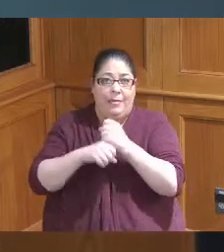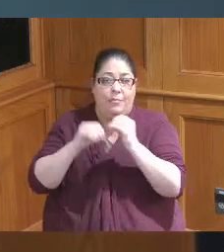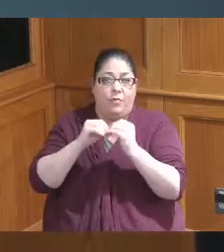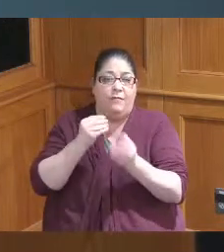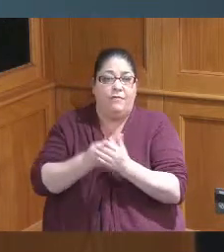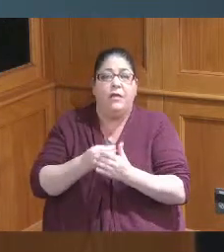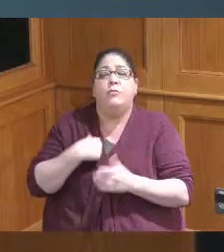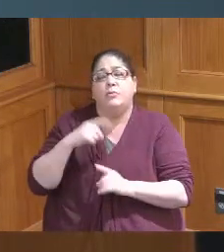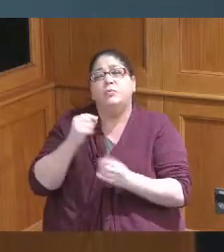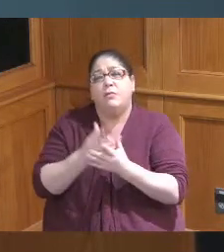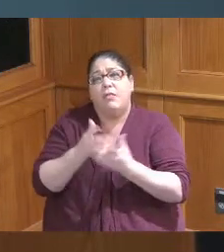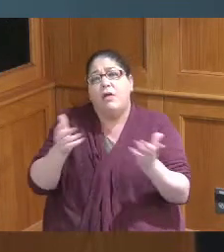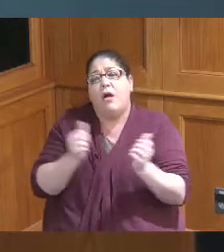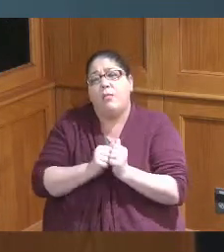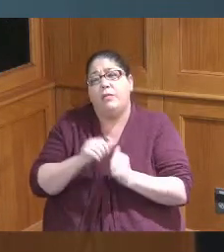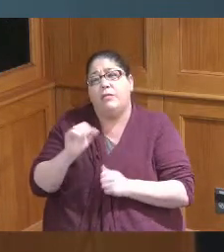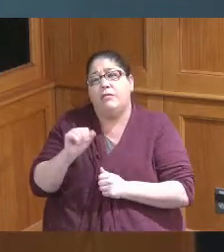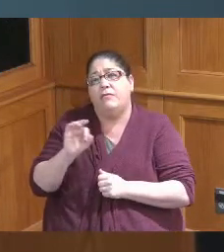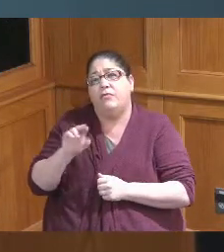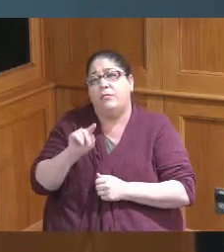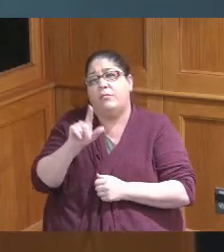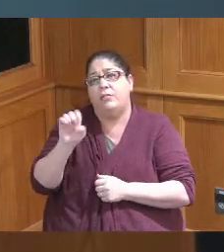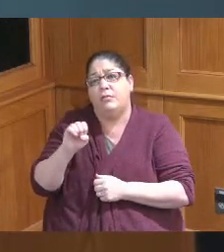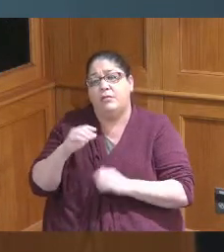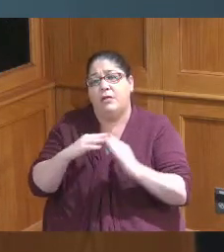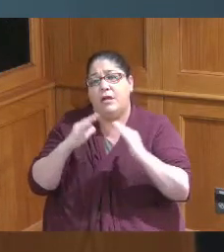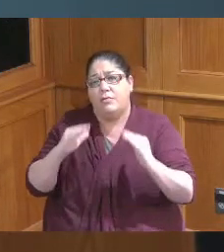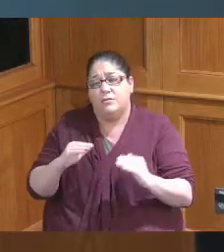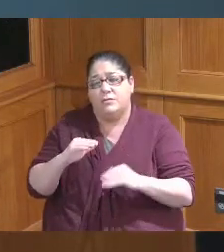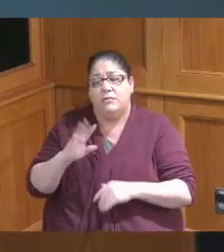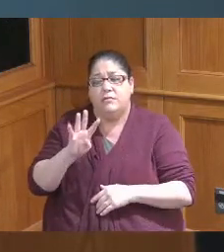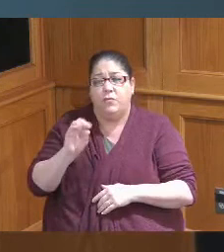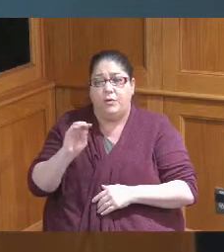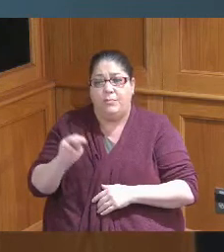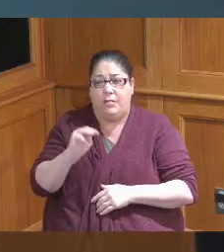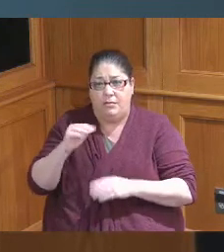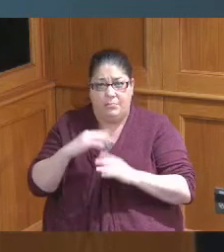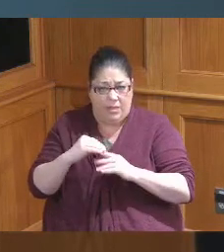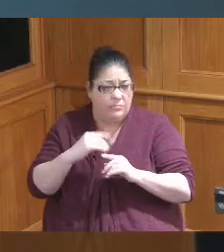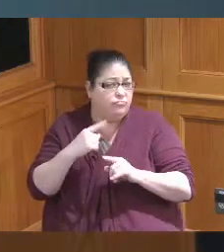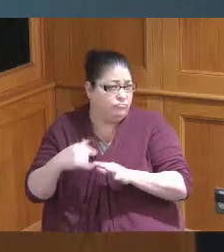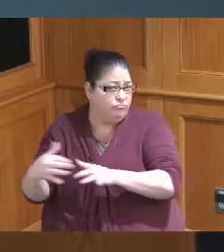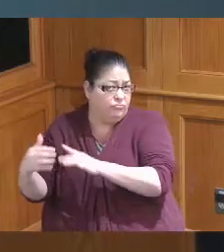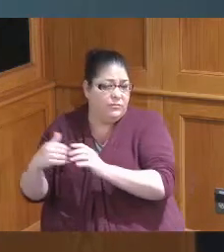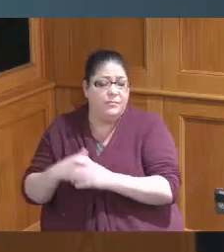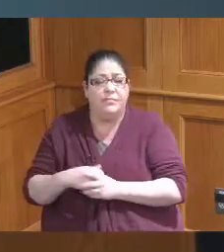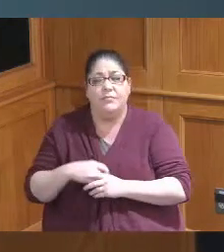we're doing a lot with affordable housing already 40 million and all of that and then we have some